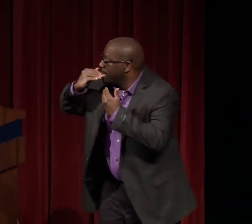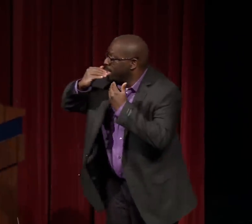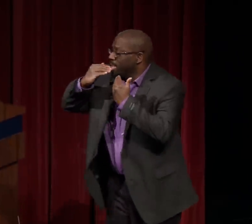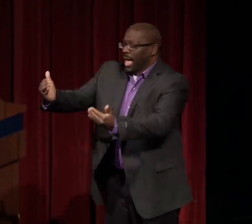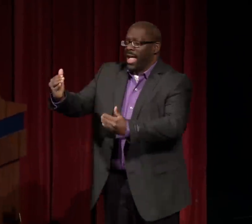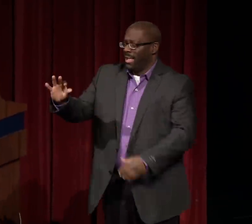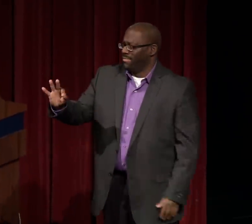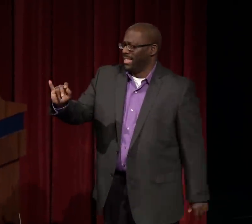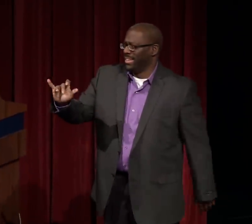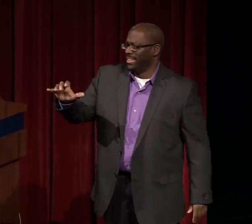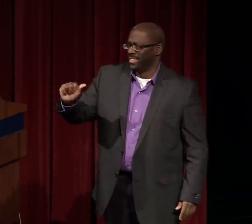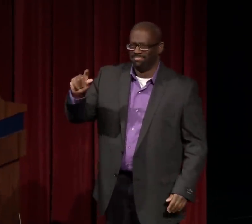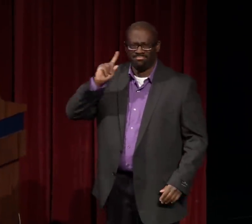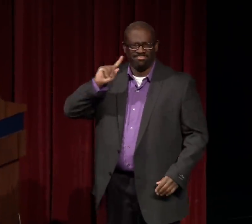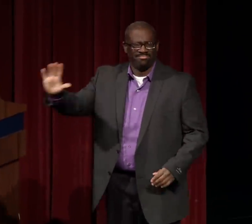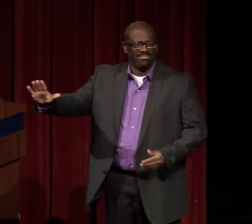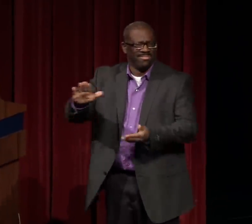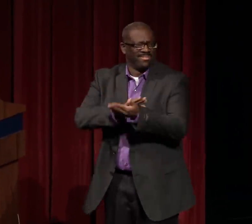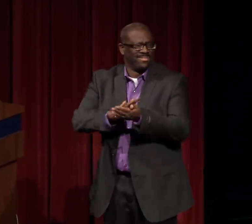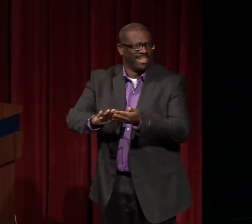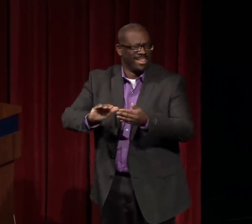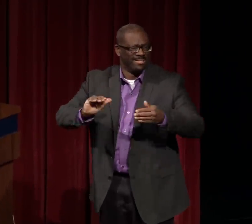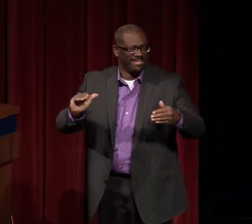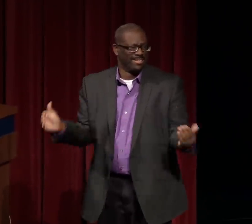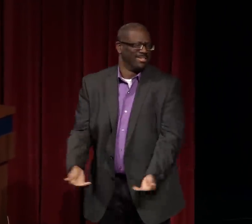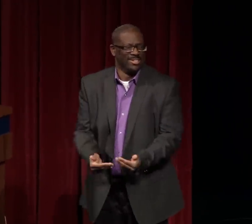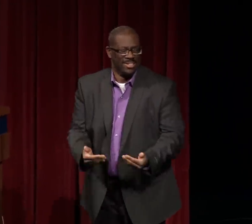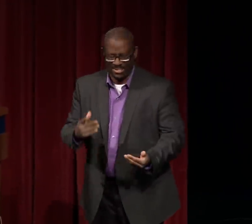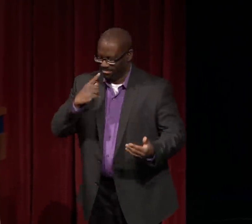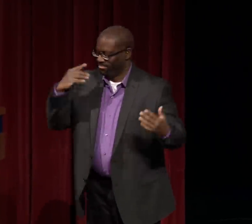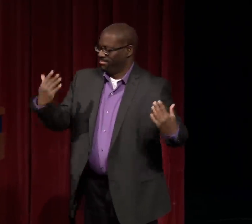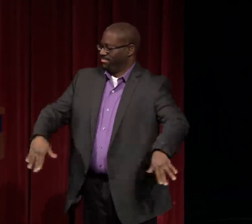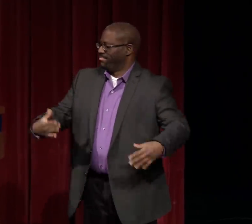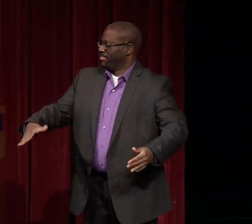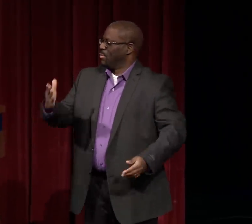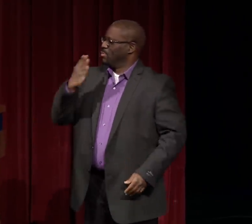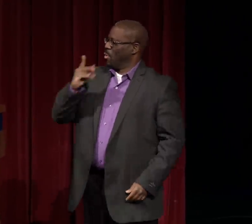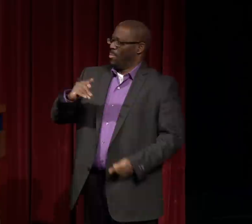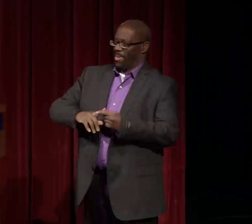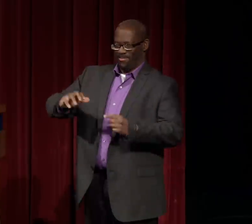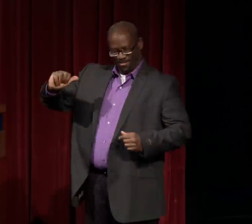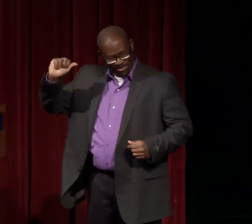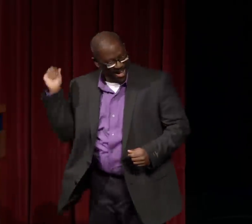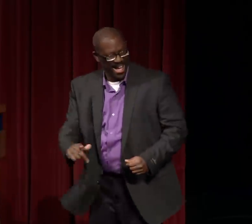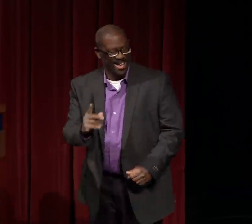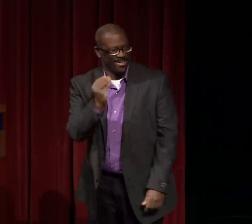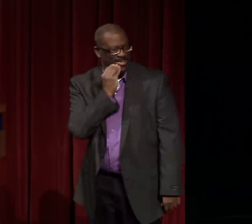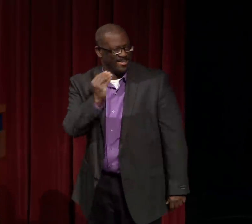Thank you so much Felicia for such a wonderful introduction.